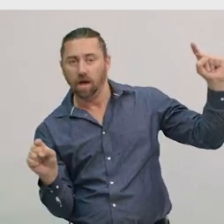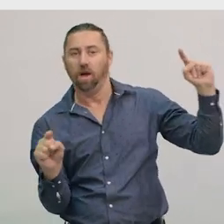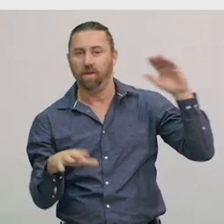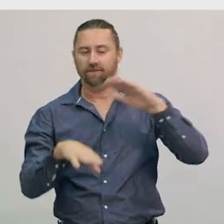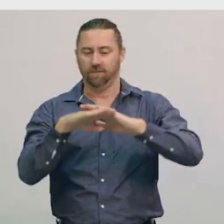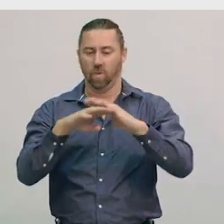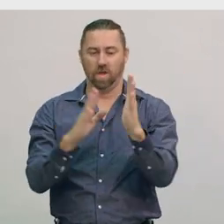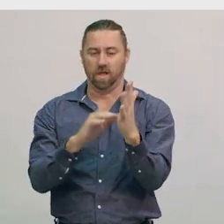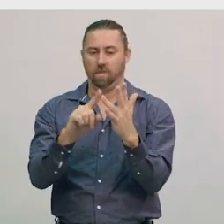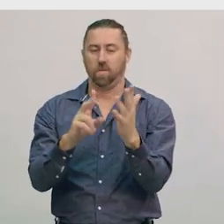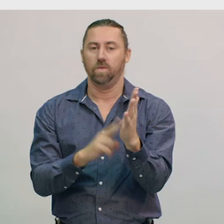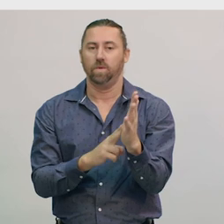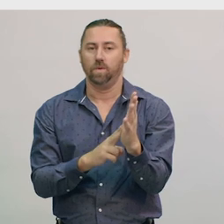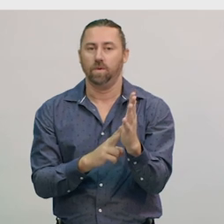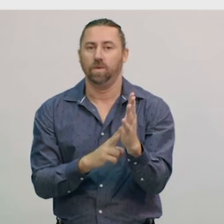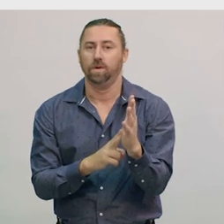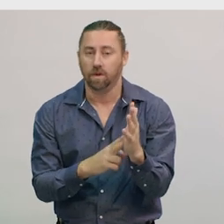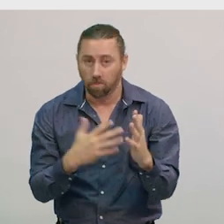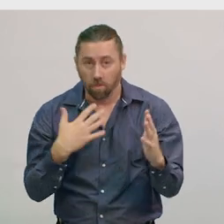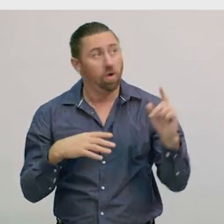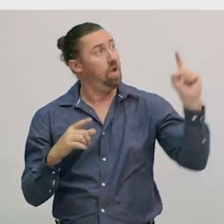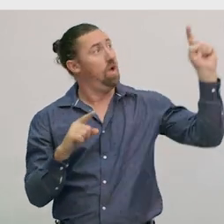This is because the Moon is on the opposite side of the Earth,